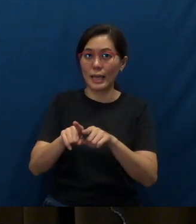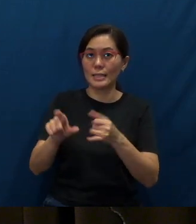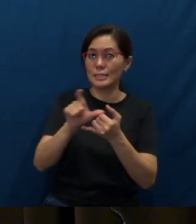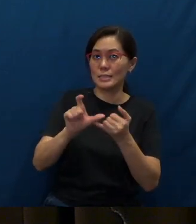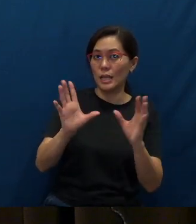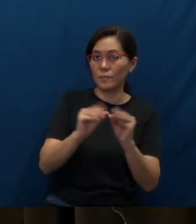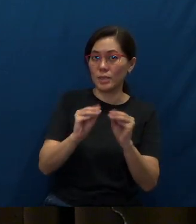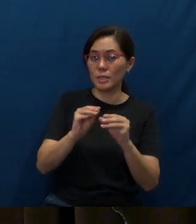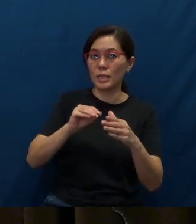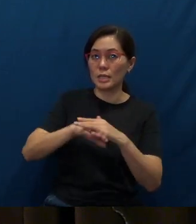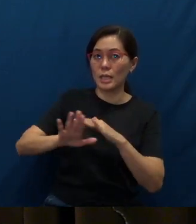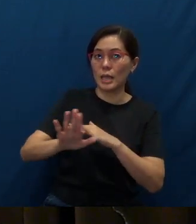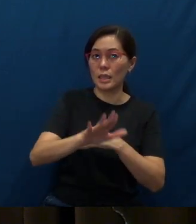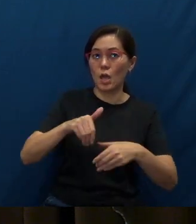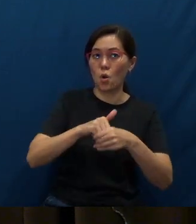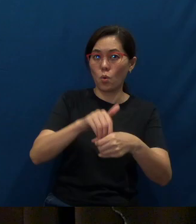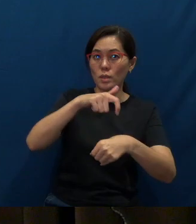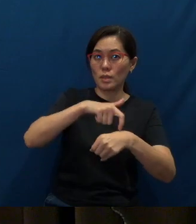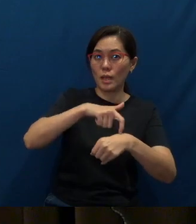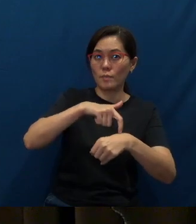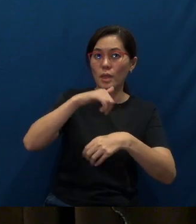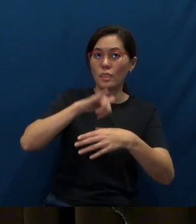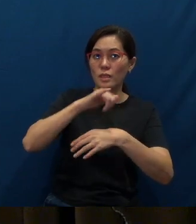at their own time, this year or next.